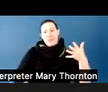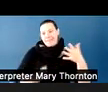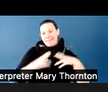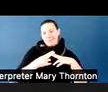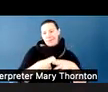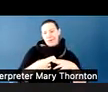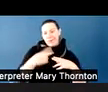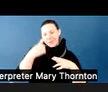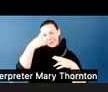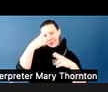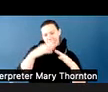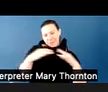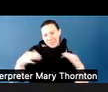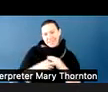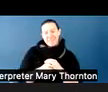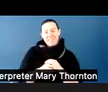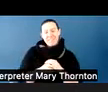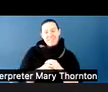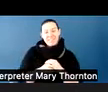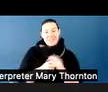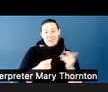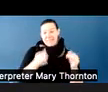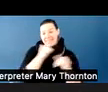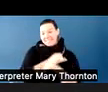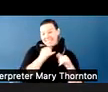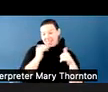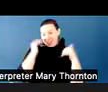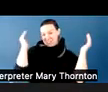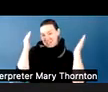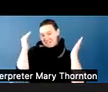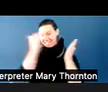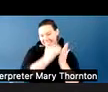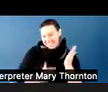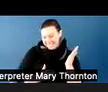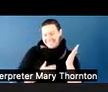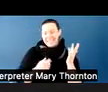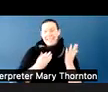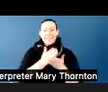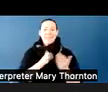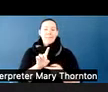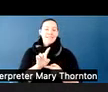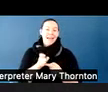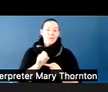are some of those diagnoses or identities that fall under this umbrella.